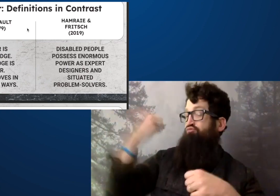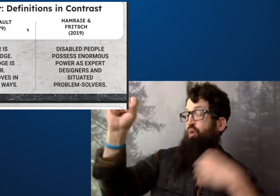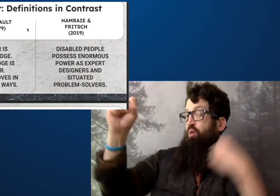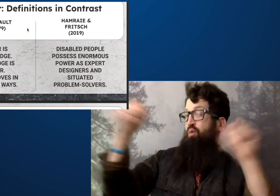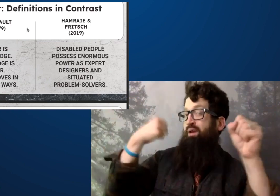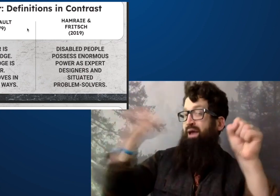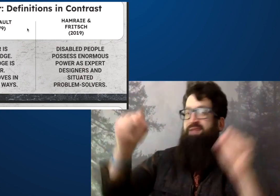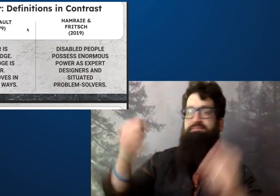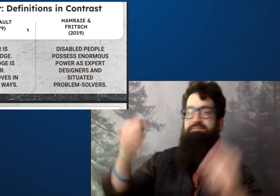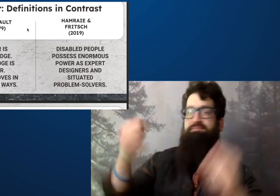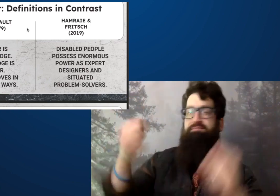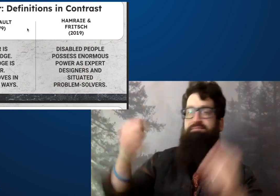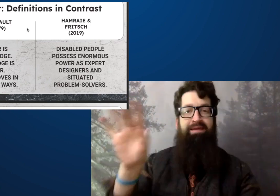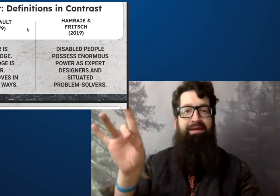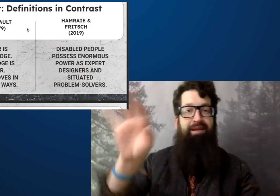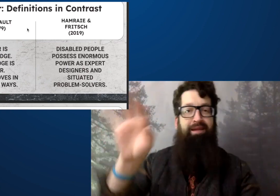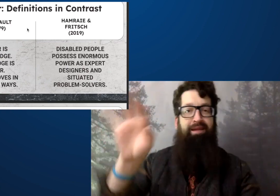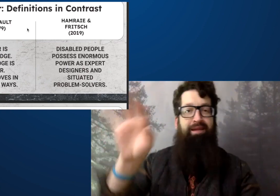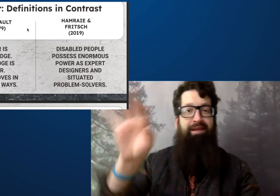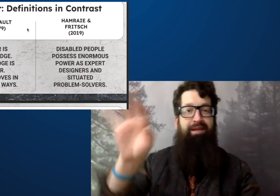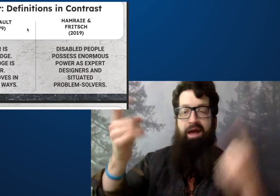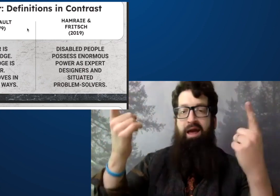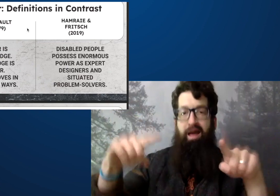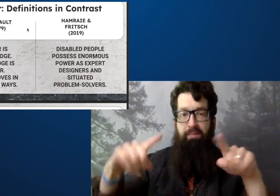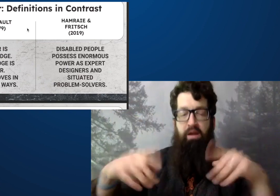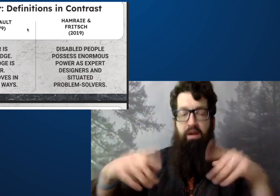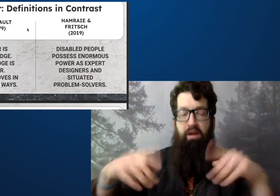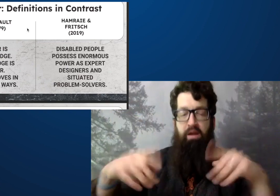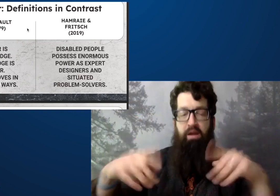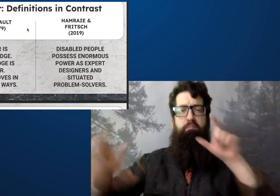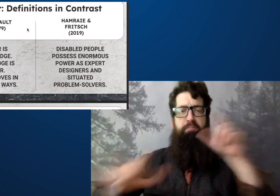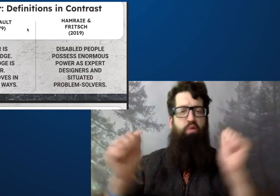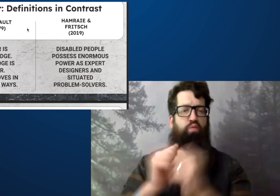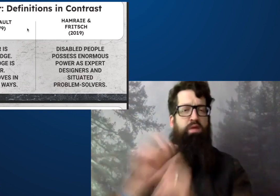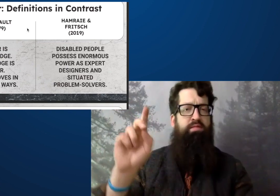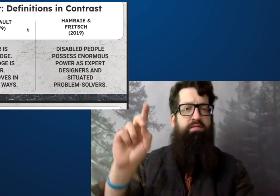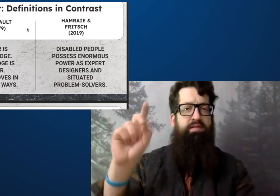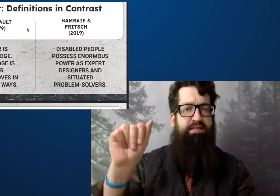which is Ada, came out of a number of years of advocacy